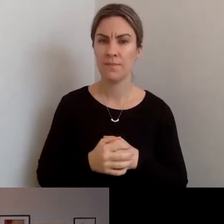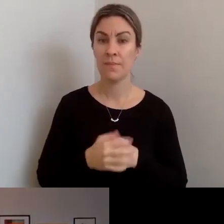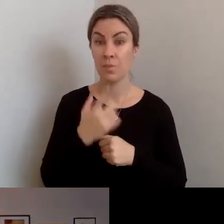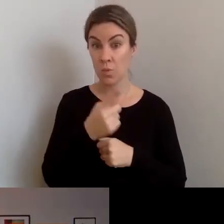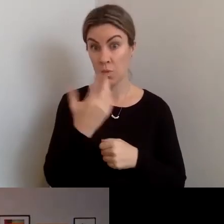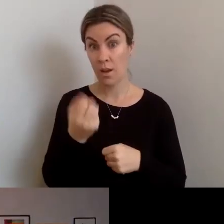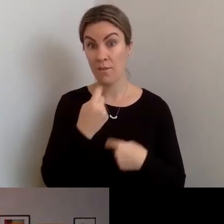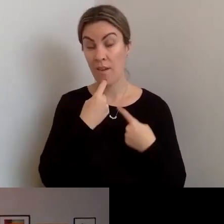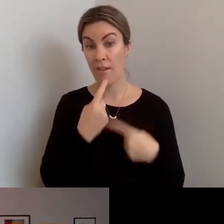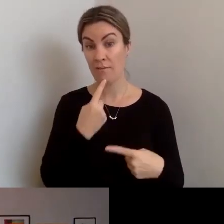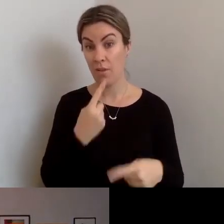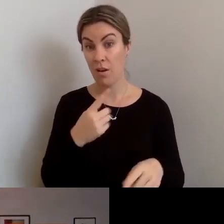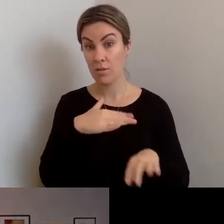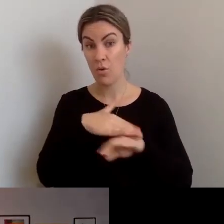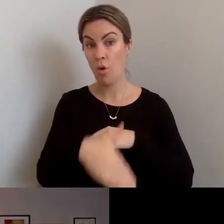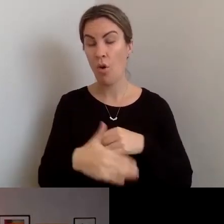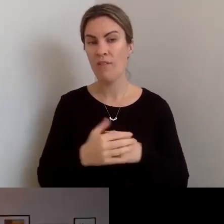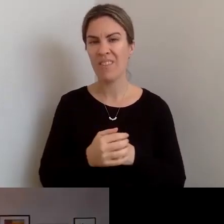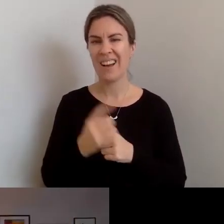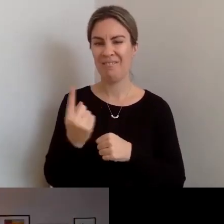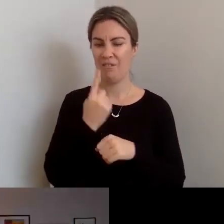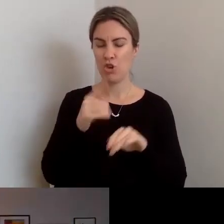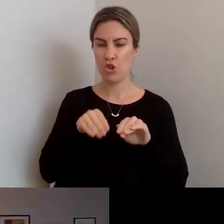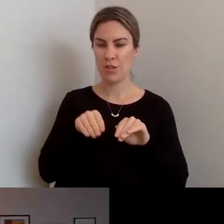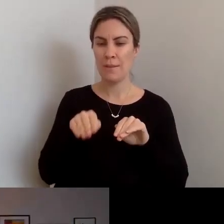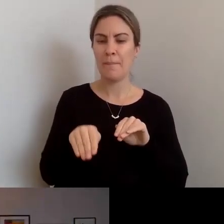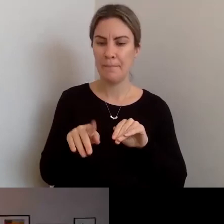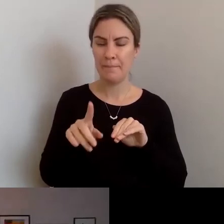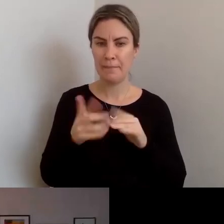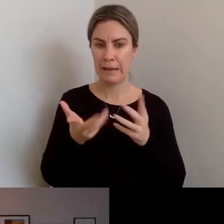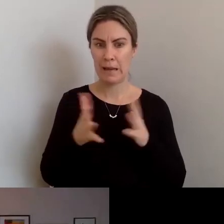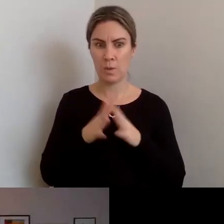first steps or some suggestions on people to speak to? MARTIN